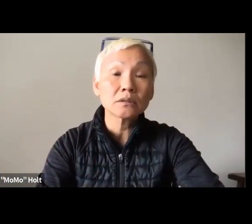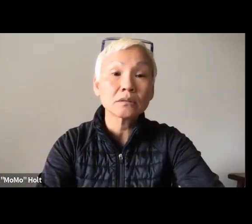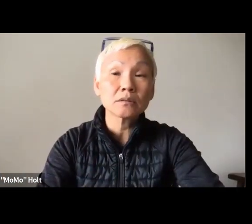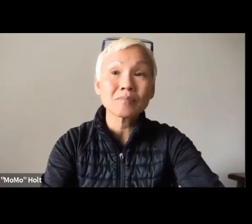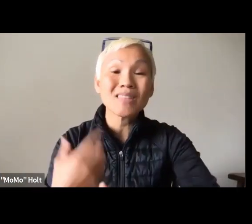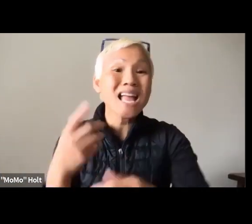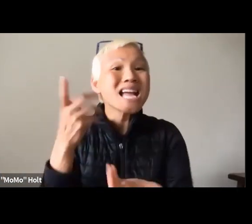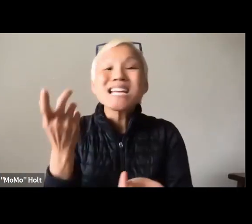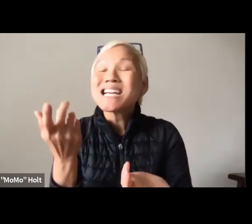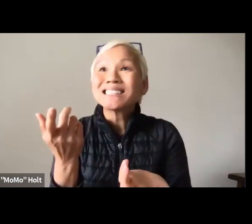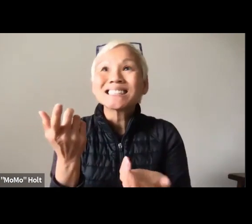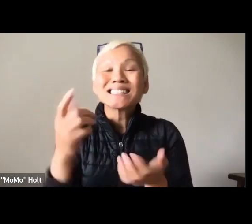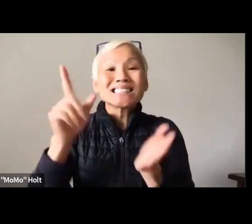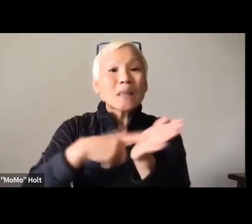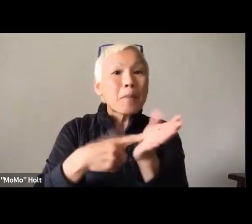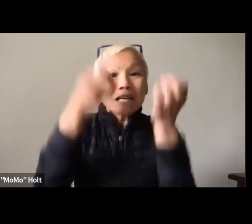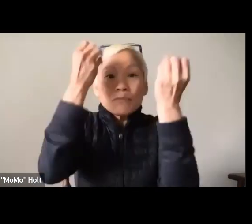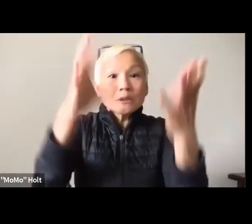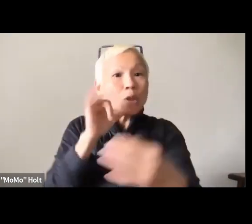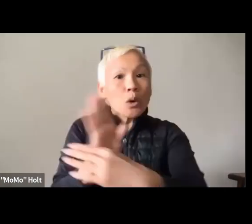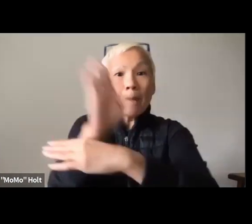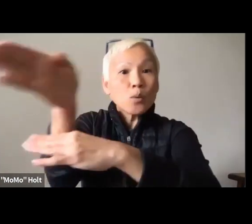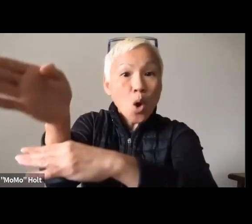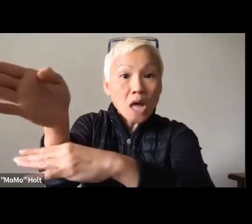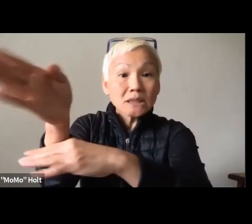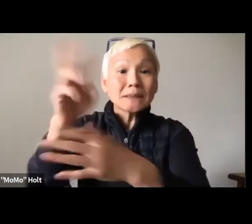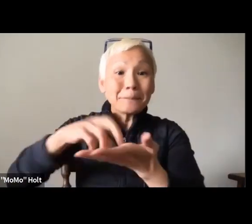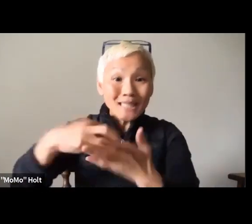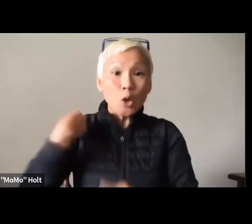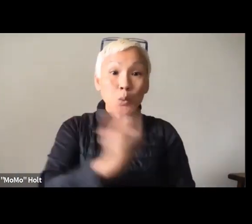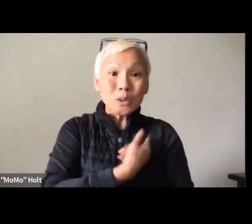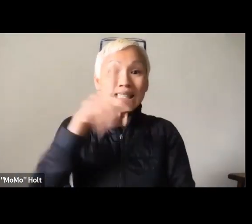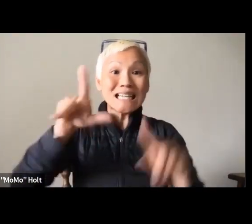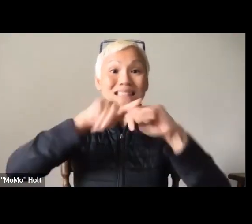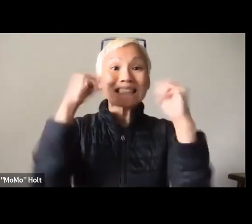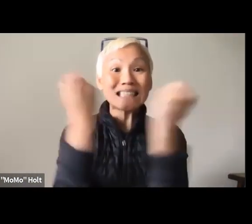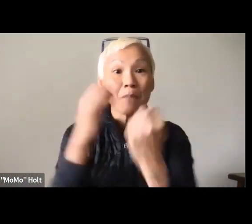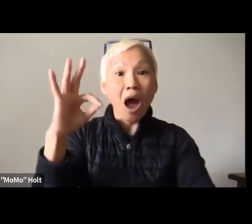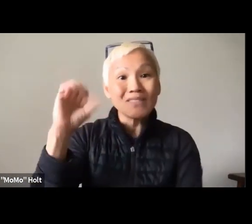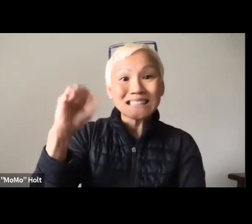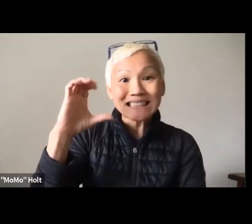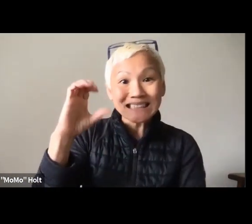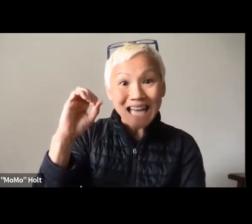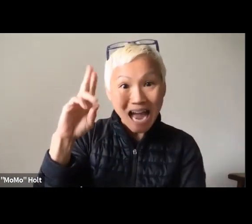And it's because we don't reach out, and some of that information doesn't come across